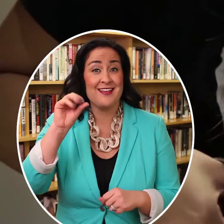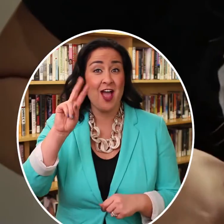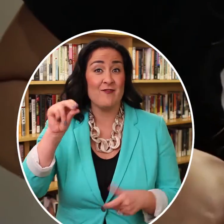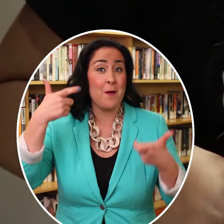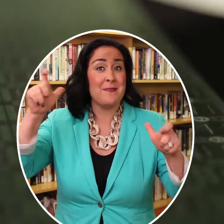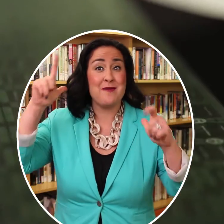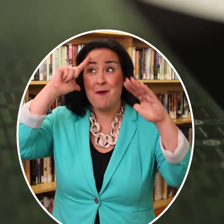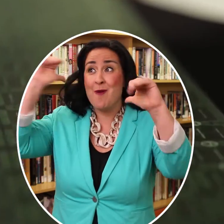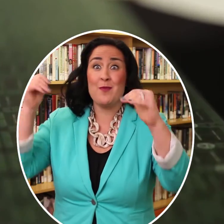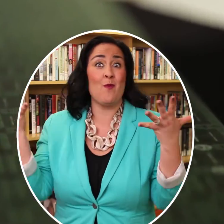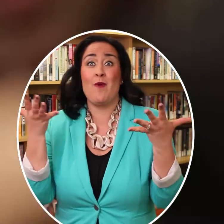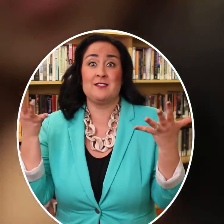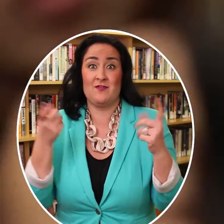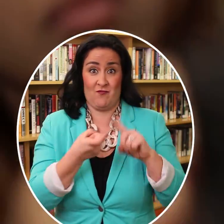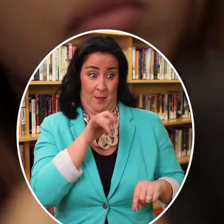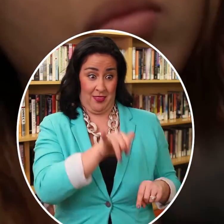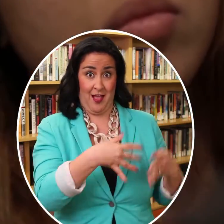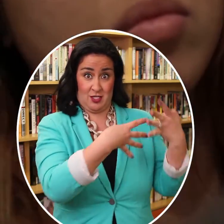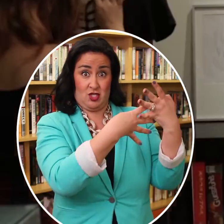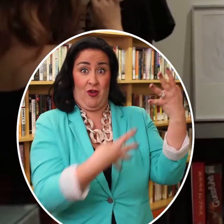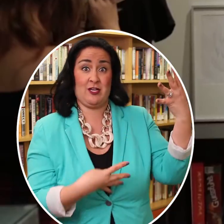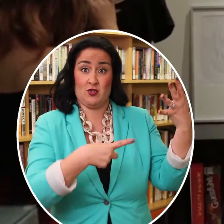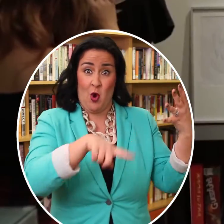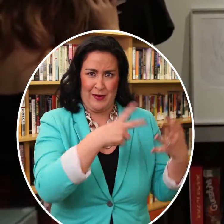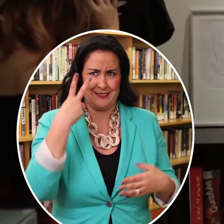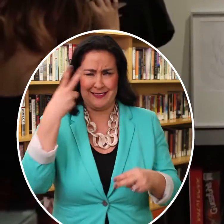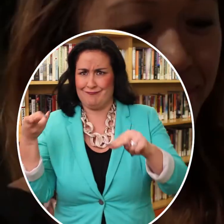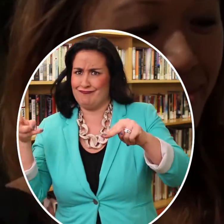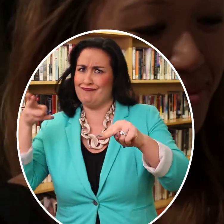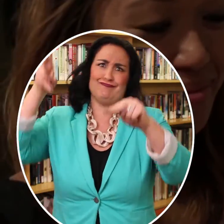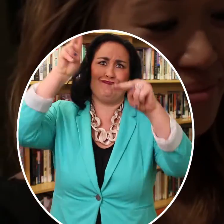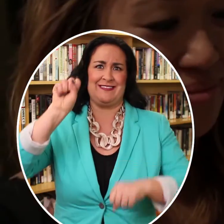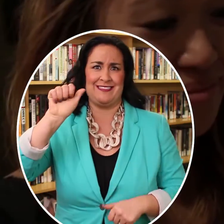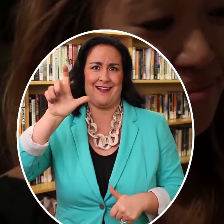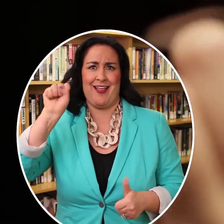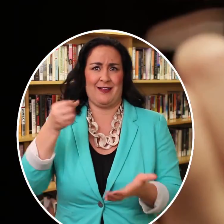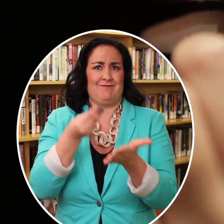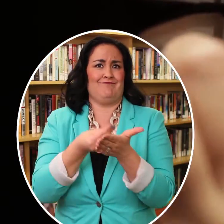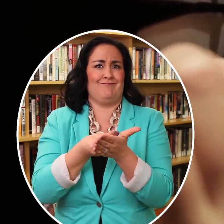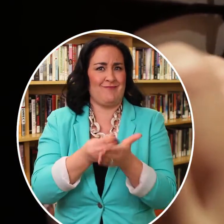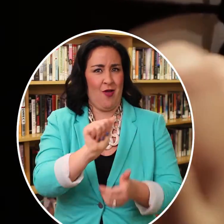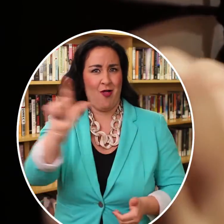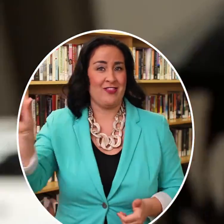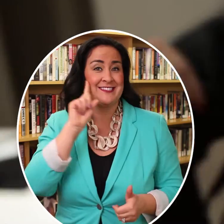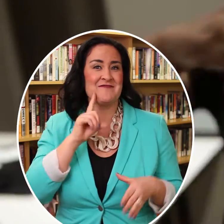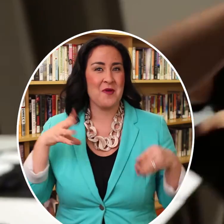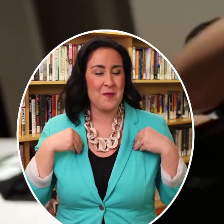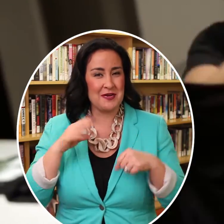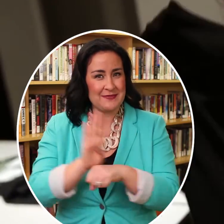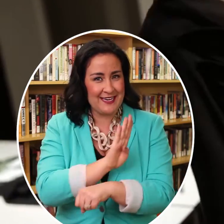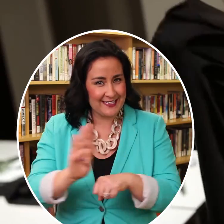Convo’s biggest hope for this feature is that it will increase the sales of all Deaf-owned businesses.